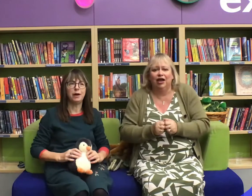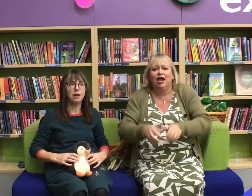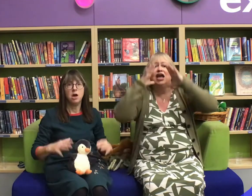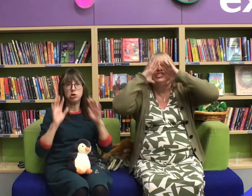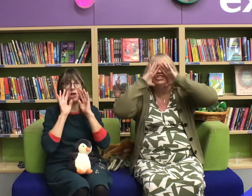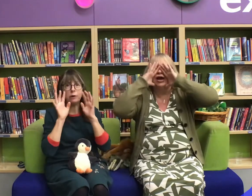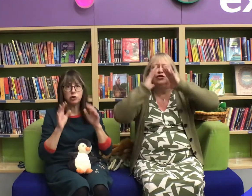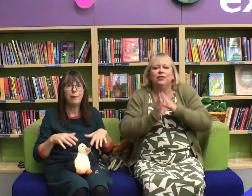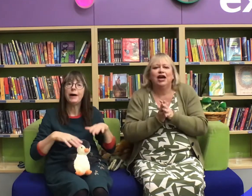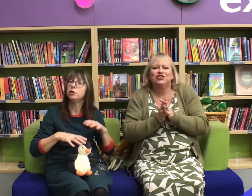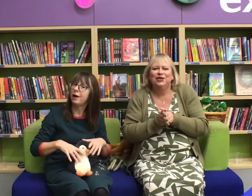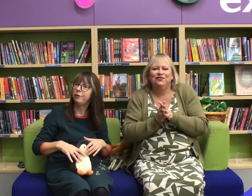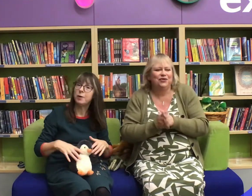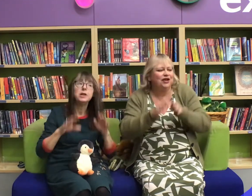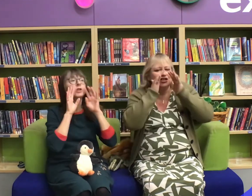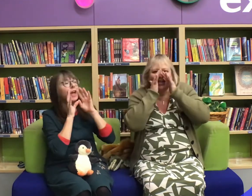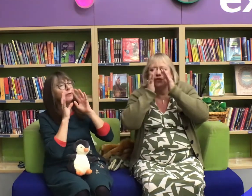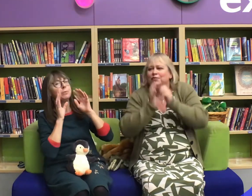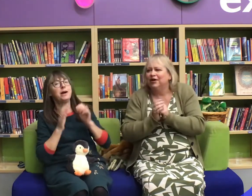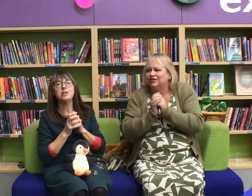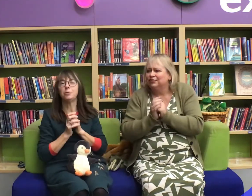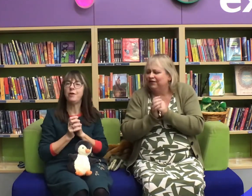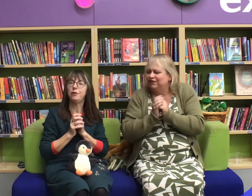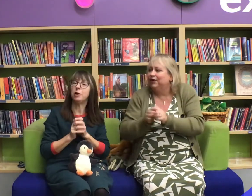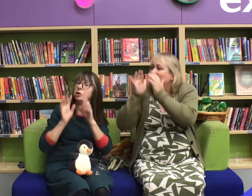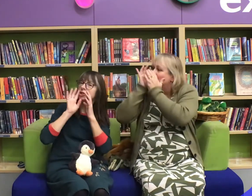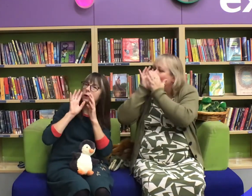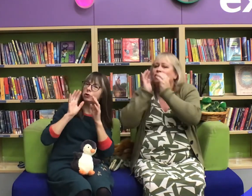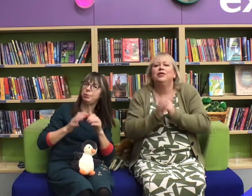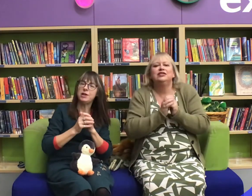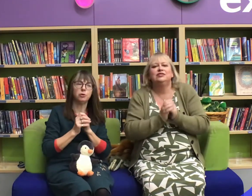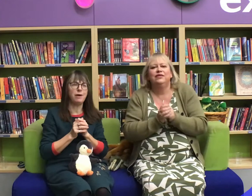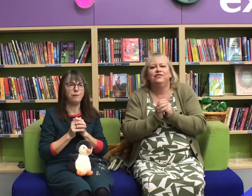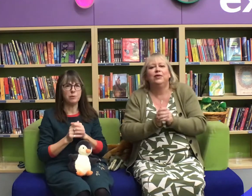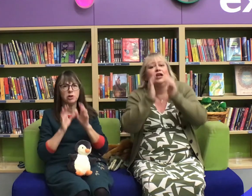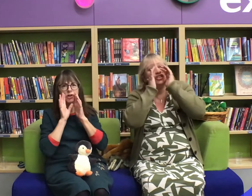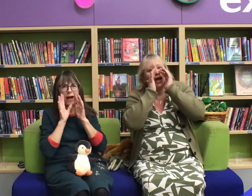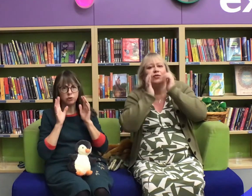goodbye. Shout goodbye to everyone shout goodbye to everyone shout goodbye to everyone shout goodbye!